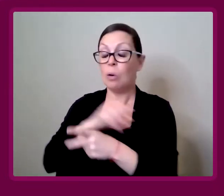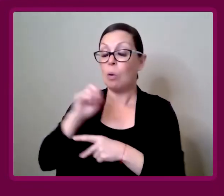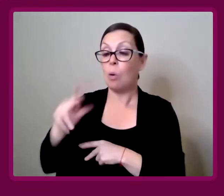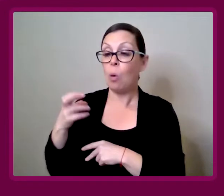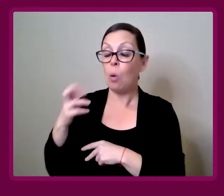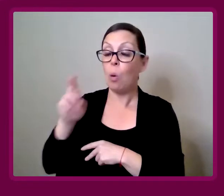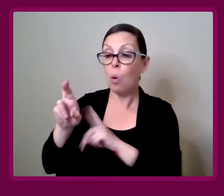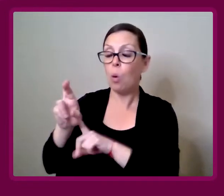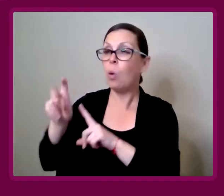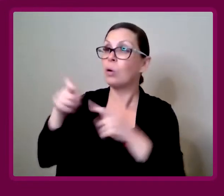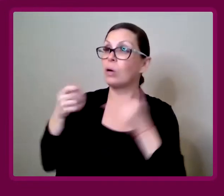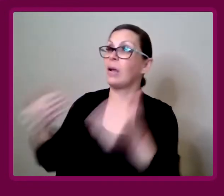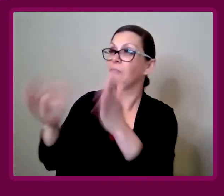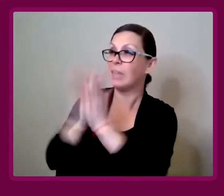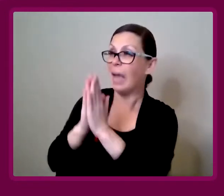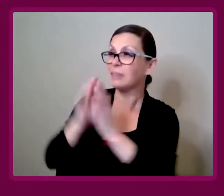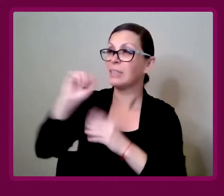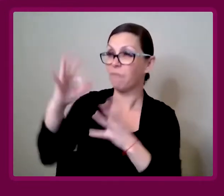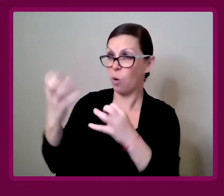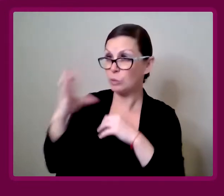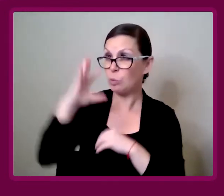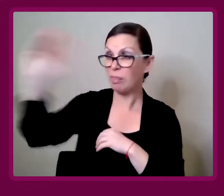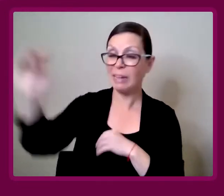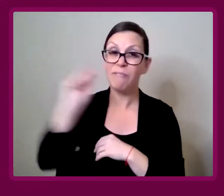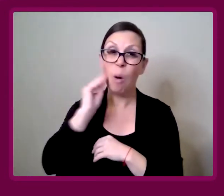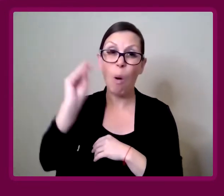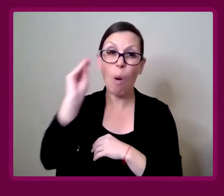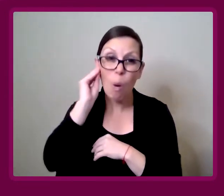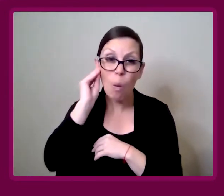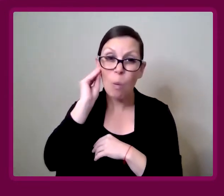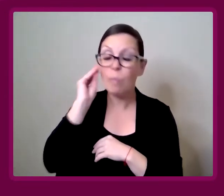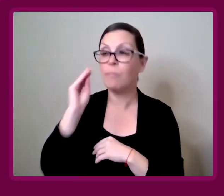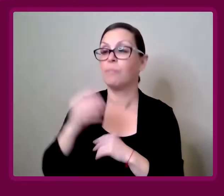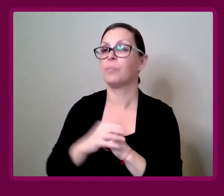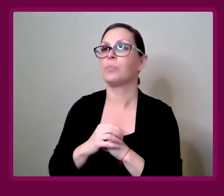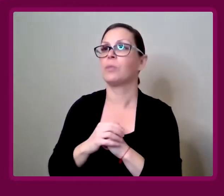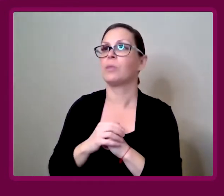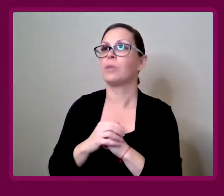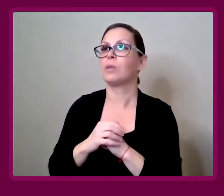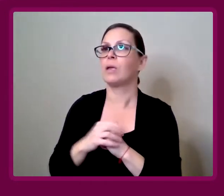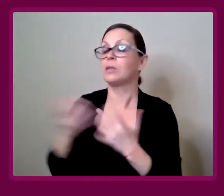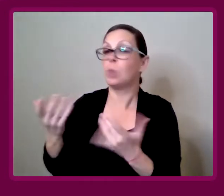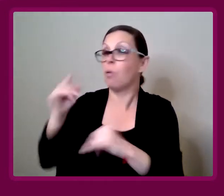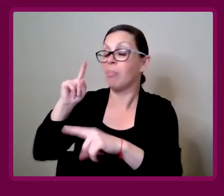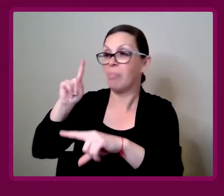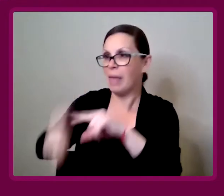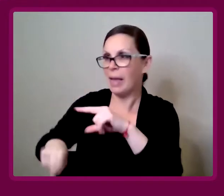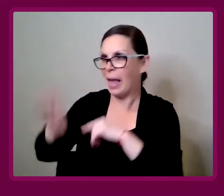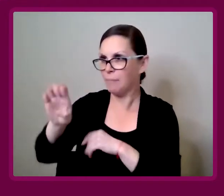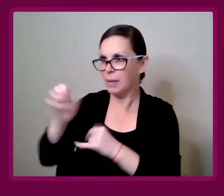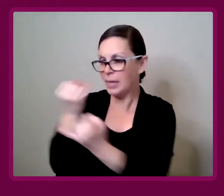Or having to ask to be able to leave the home, not being able to independently.